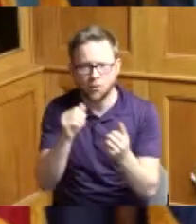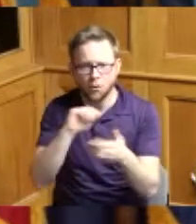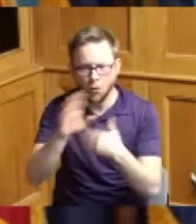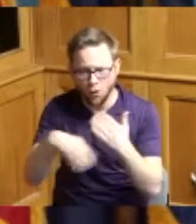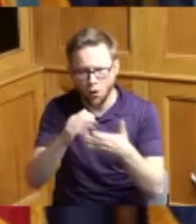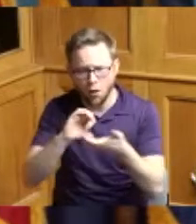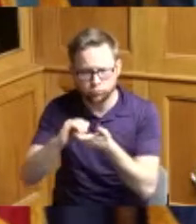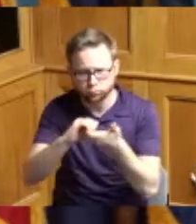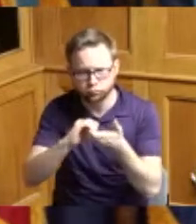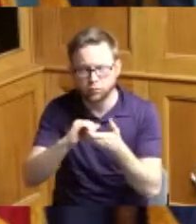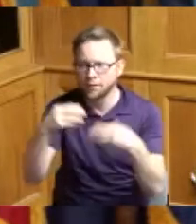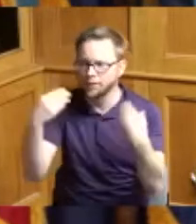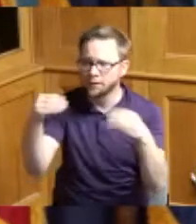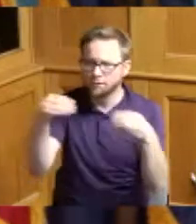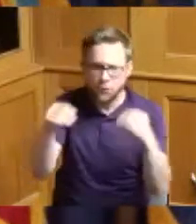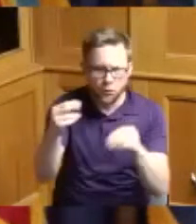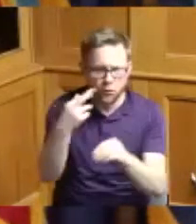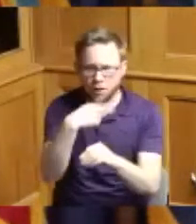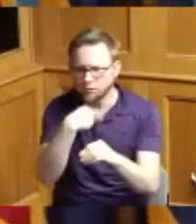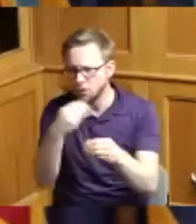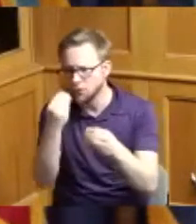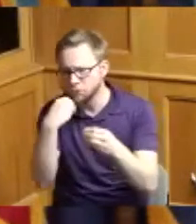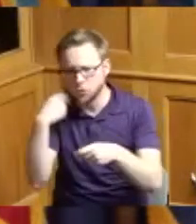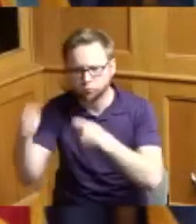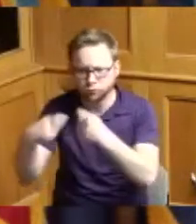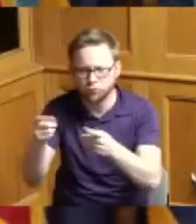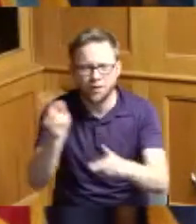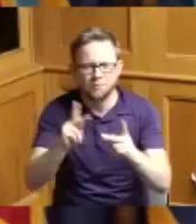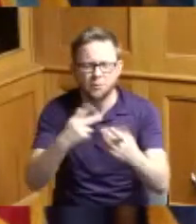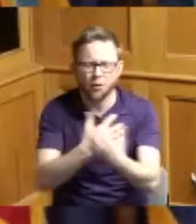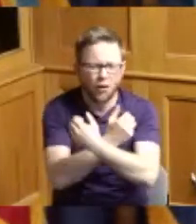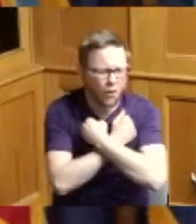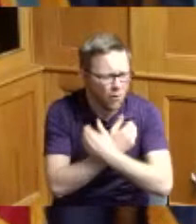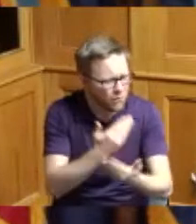open and people were hugging saying thank you I needed this for my charity to make additional